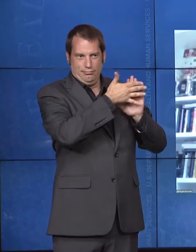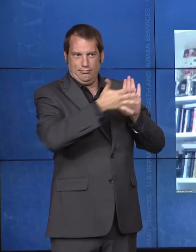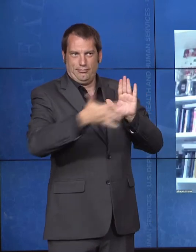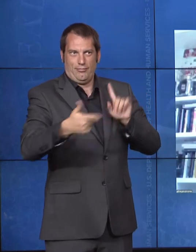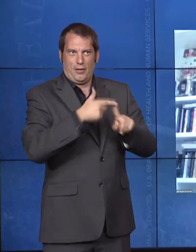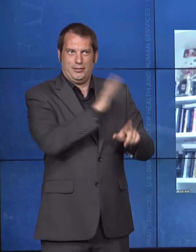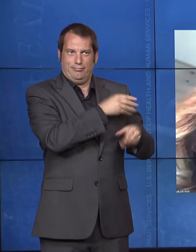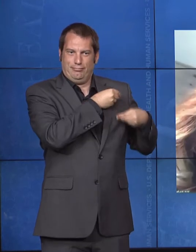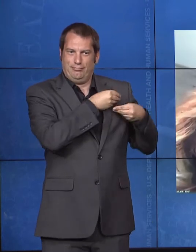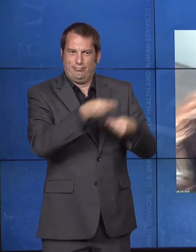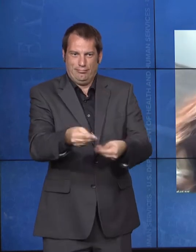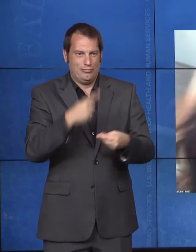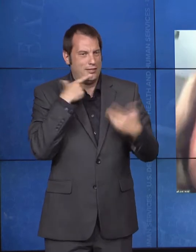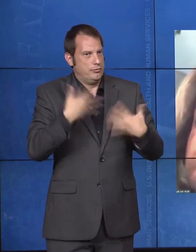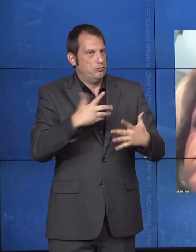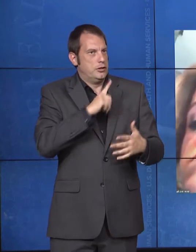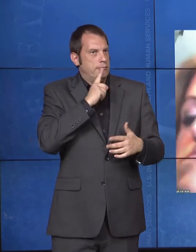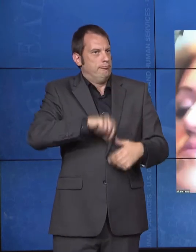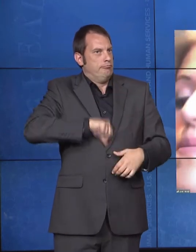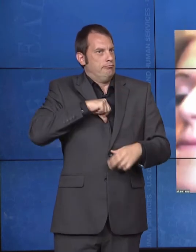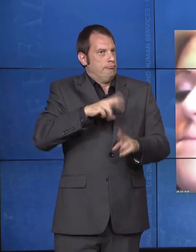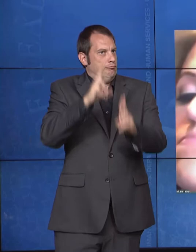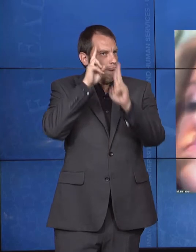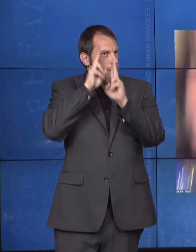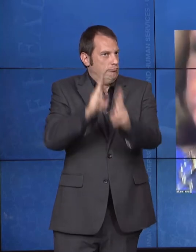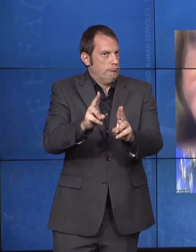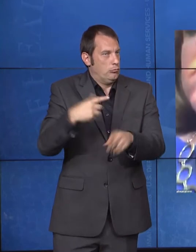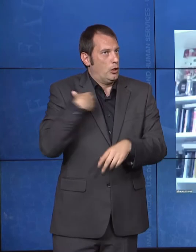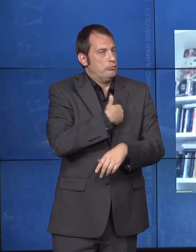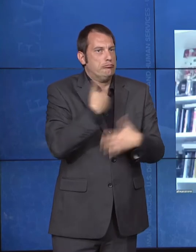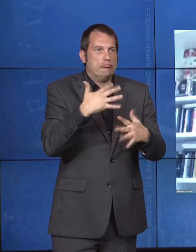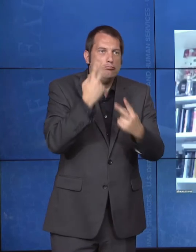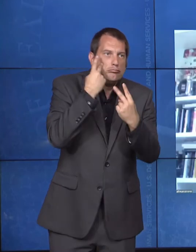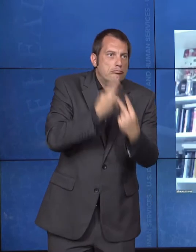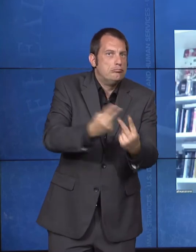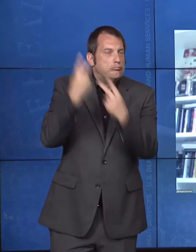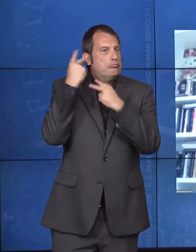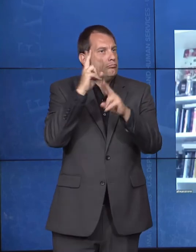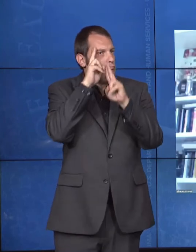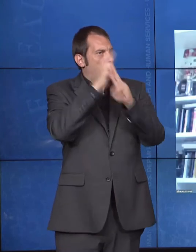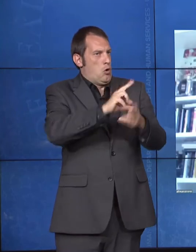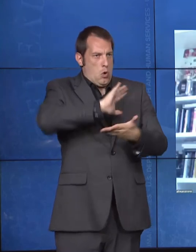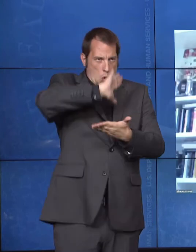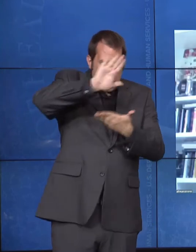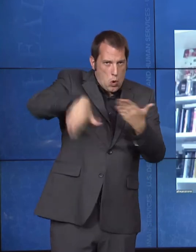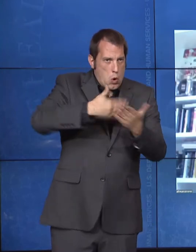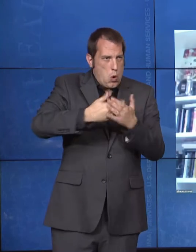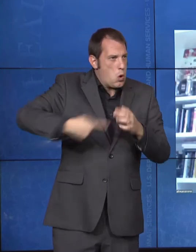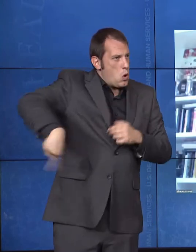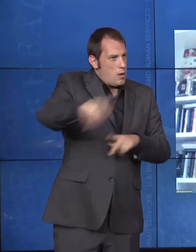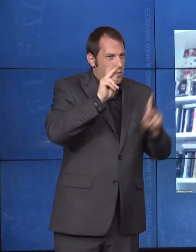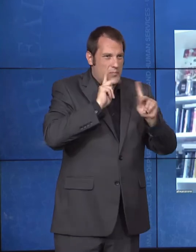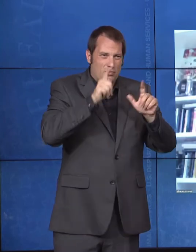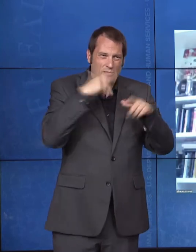all of the work that accomplished, the pioneering efforts of the civil rights movement to